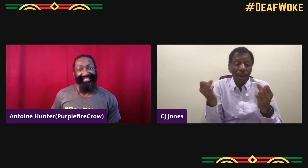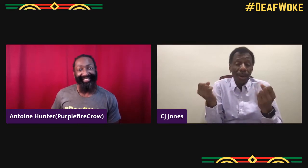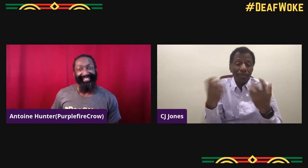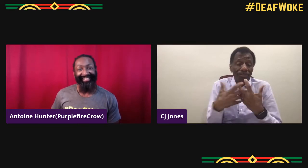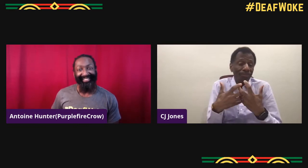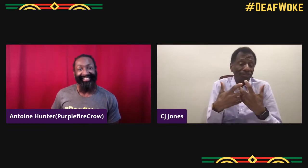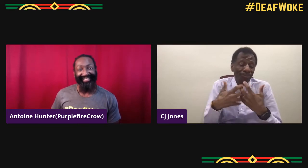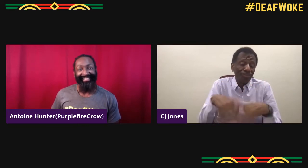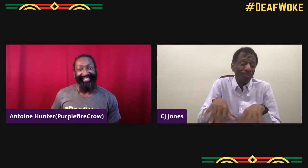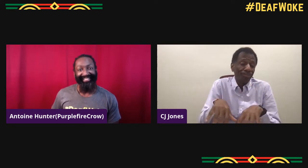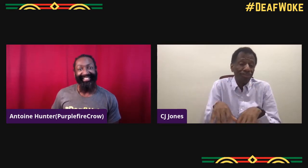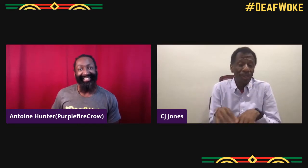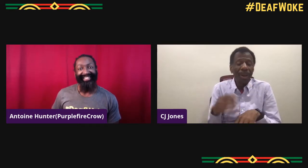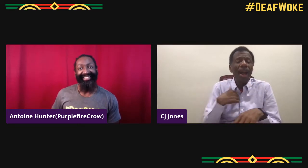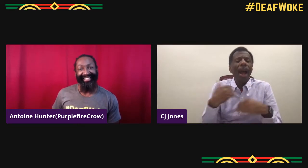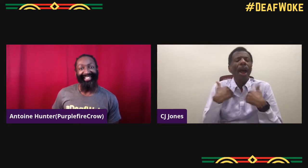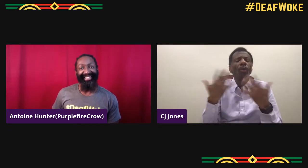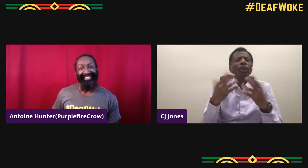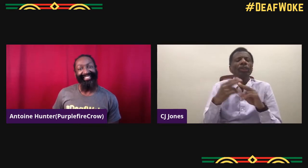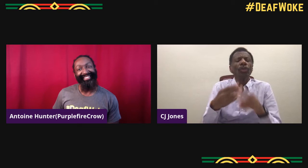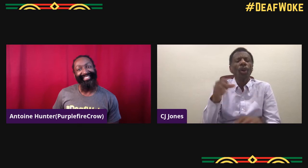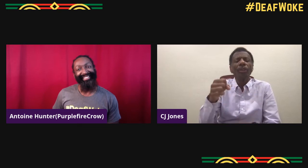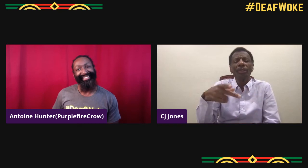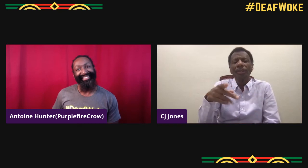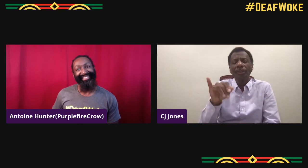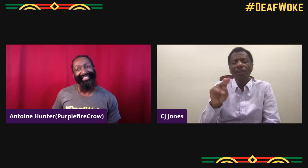so I kind of maneuvered between both English and sign language.